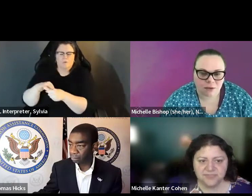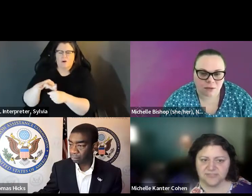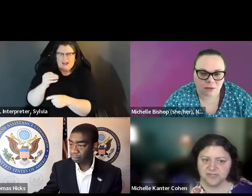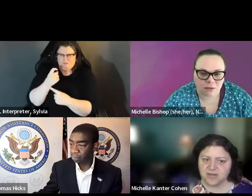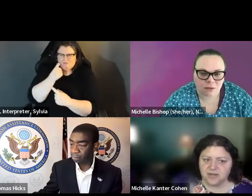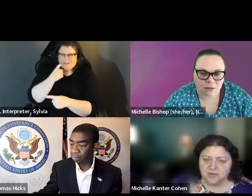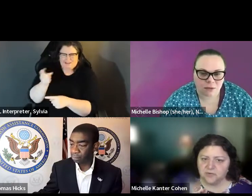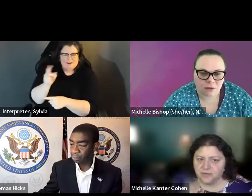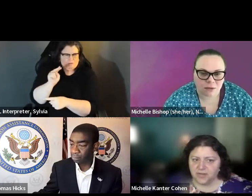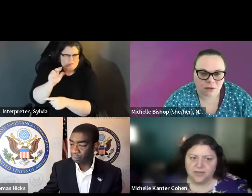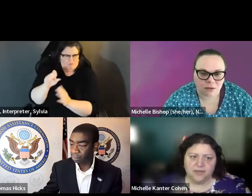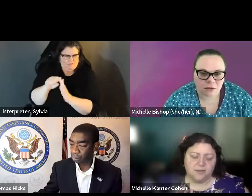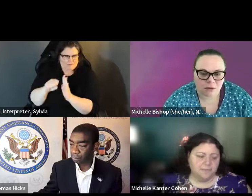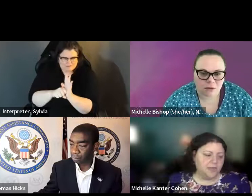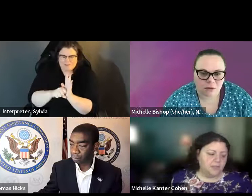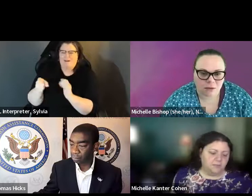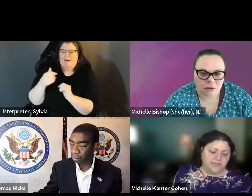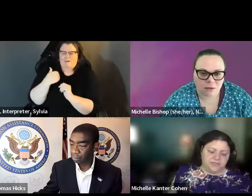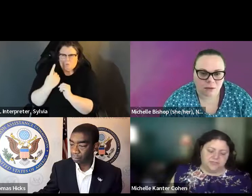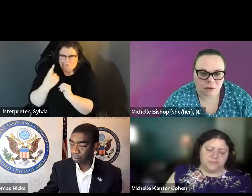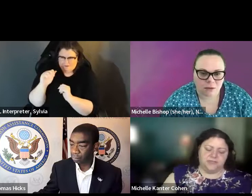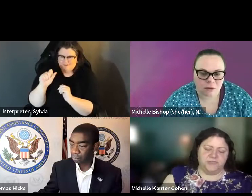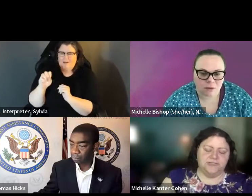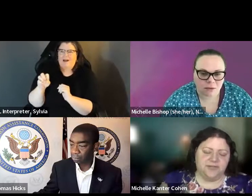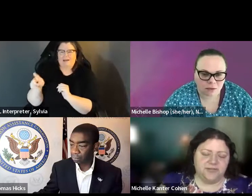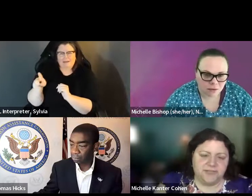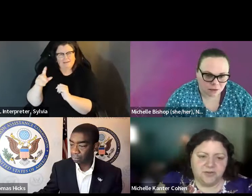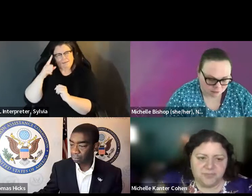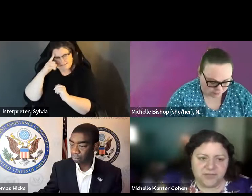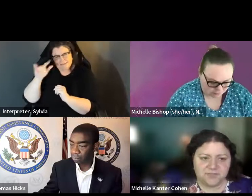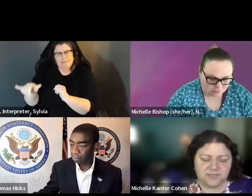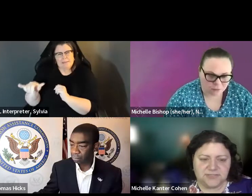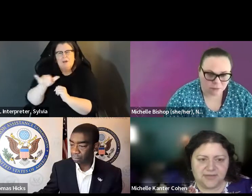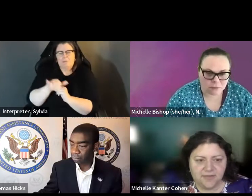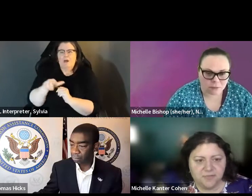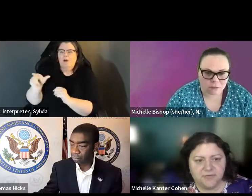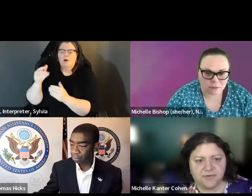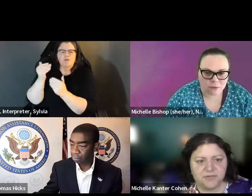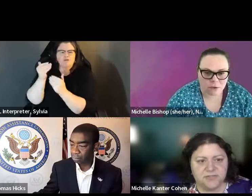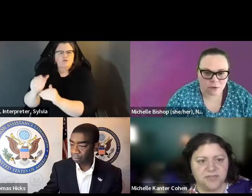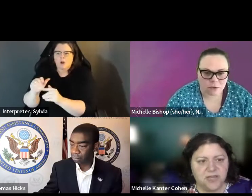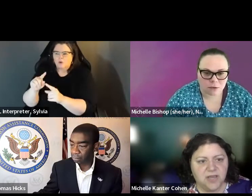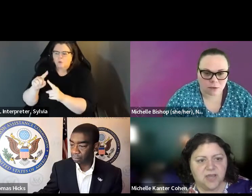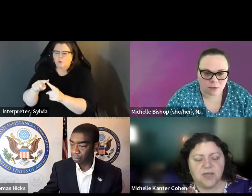the assister is a violation of 28. There's a recent North Carolina case that came to a similar decision on a